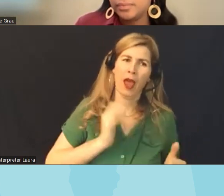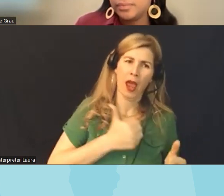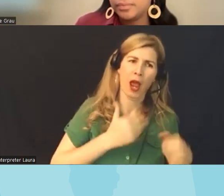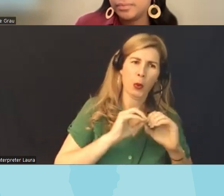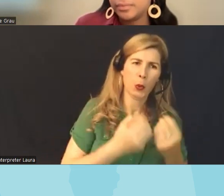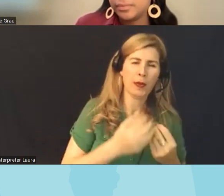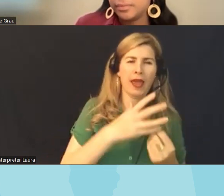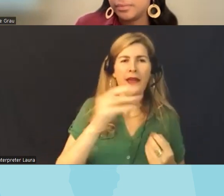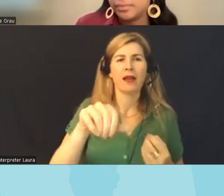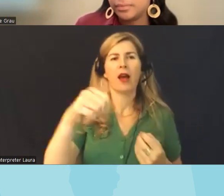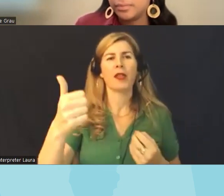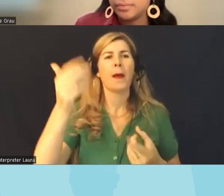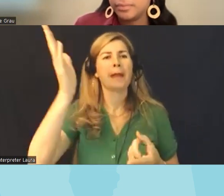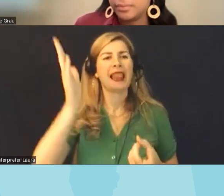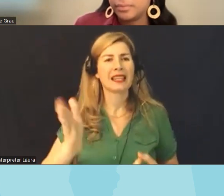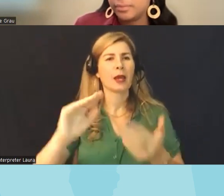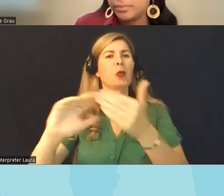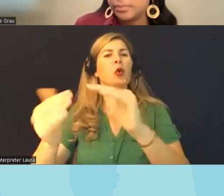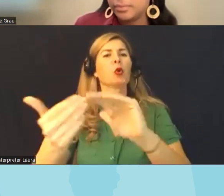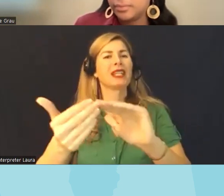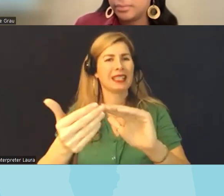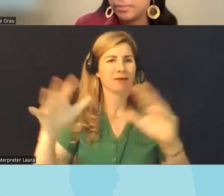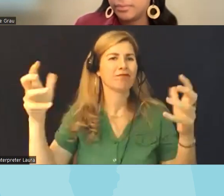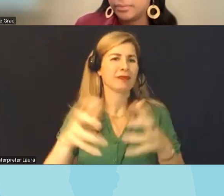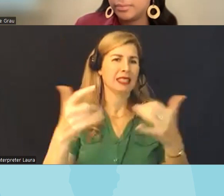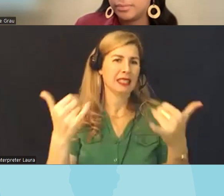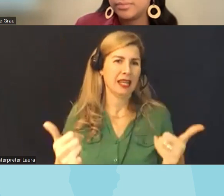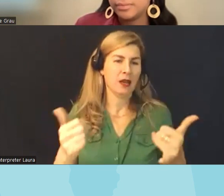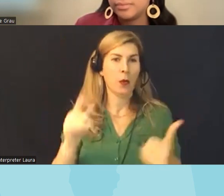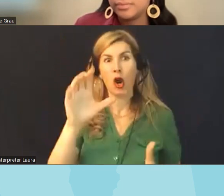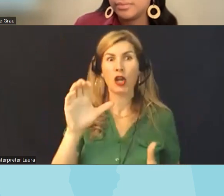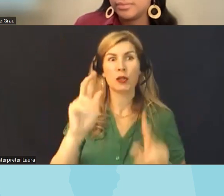the panelists um the community that that came together today the 100 plus of you who joined